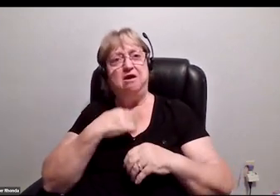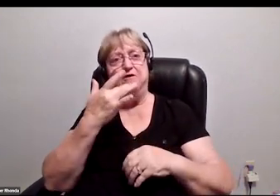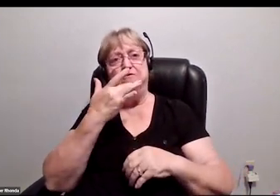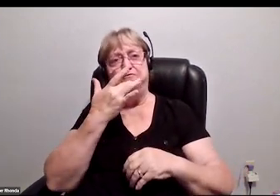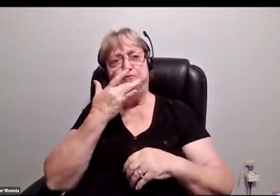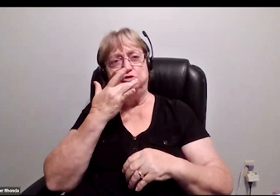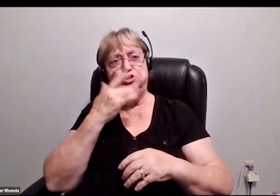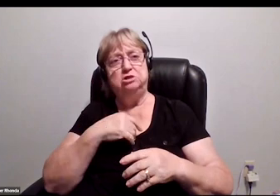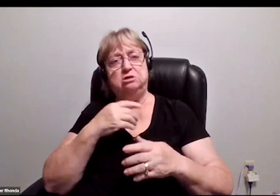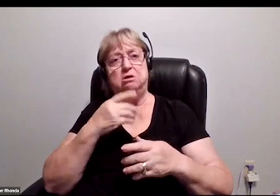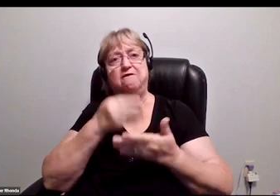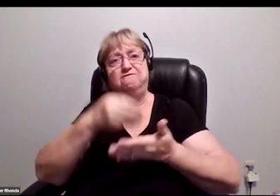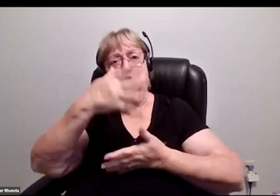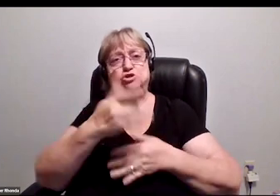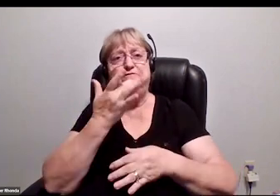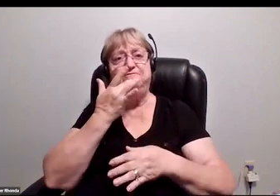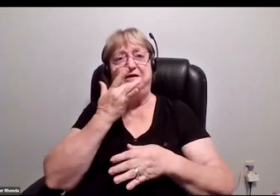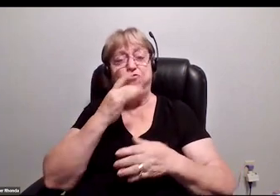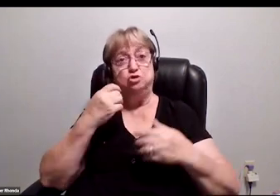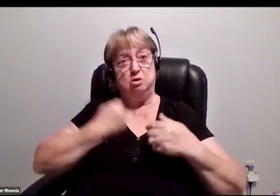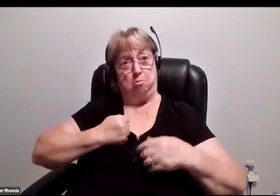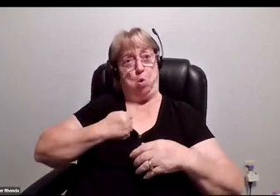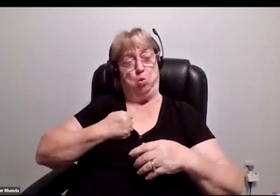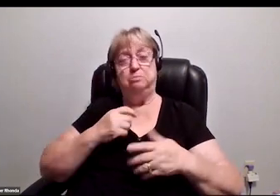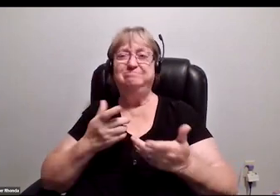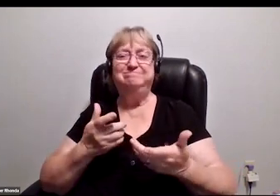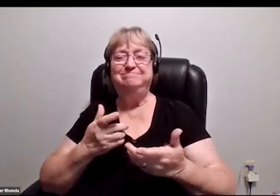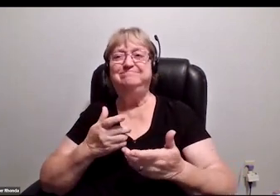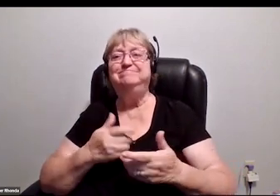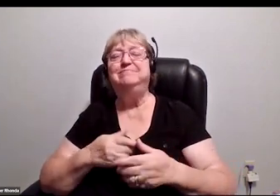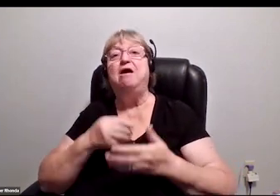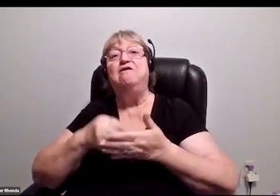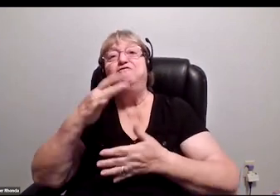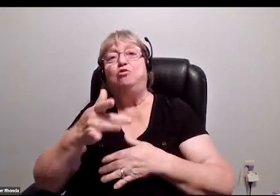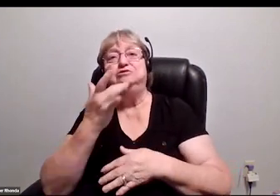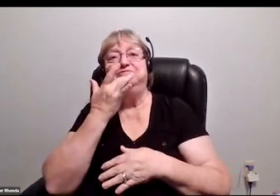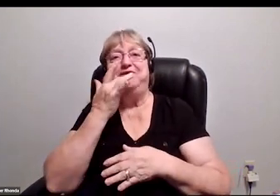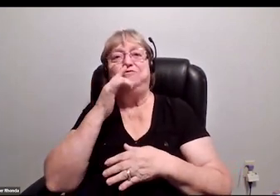Honestly, I think fortune favors the authentic today, because I'm not afraid to be vulnerable.